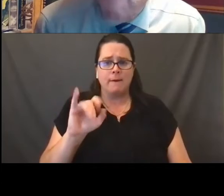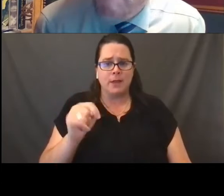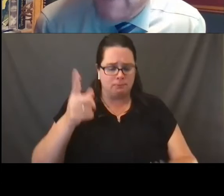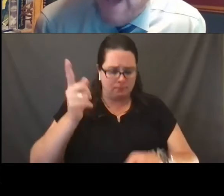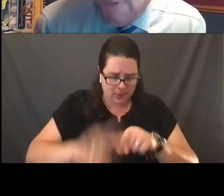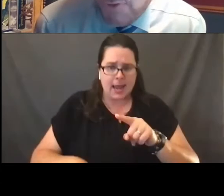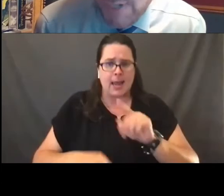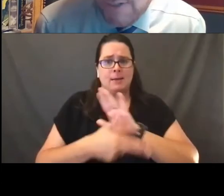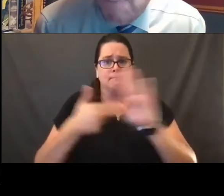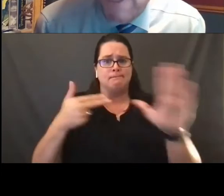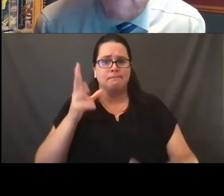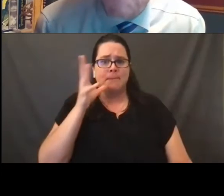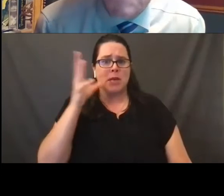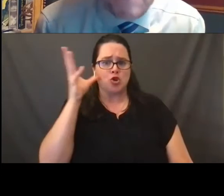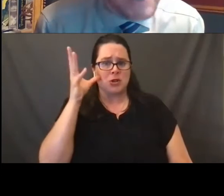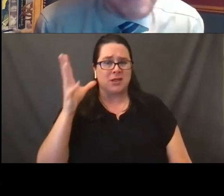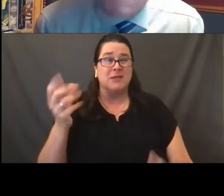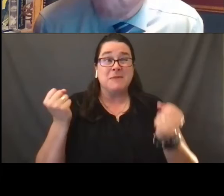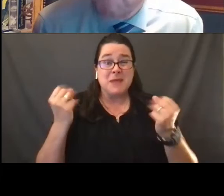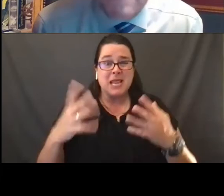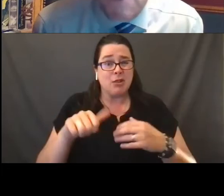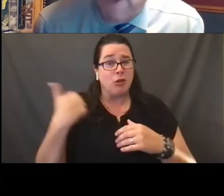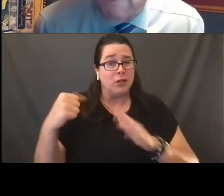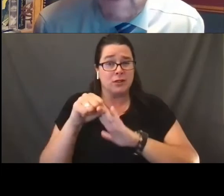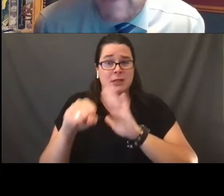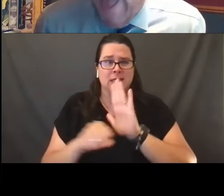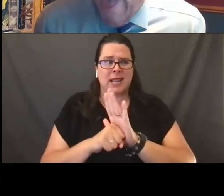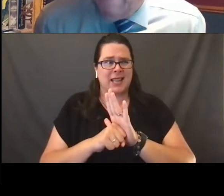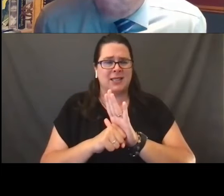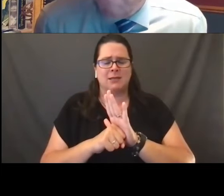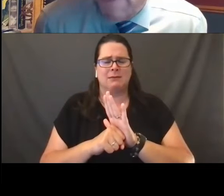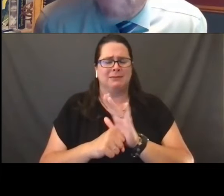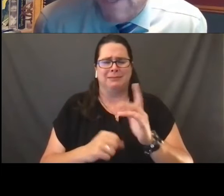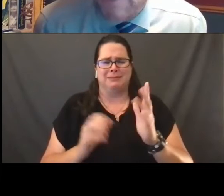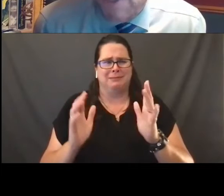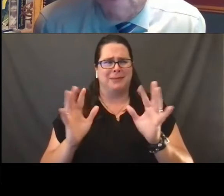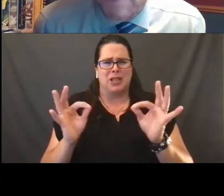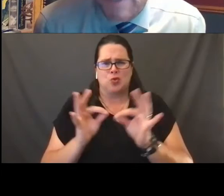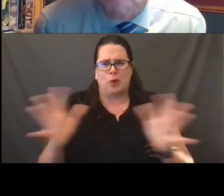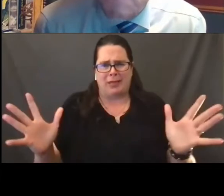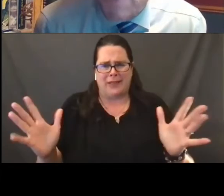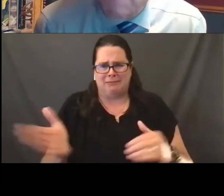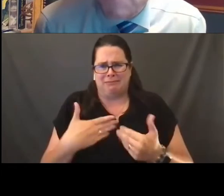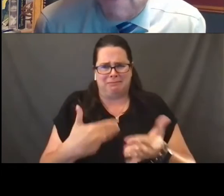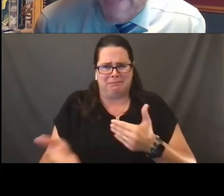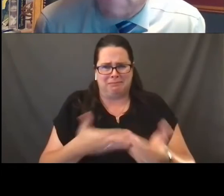Many other states, many other states, it is completely irrelevant. And in the work that I've done here in Wisconsin,